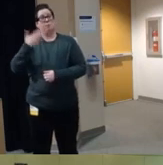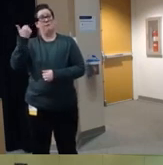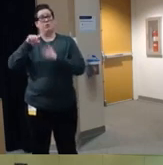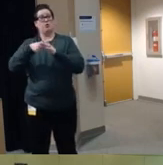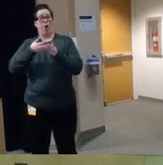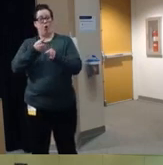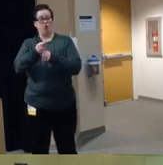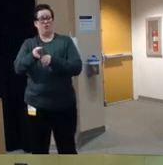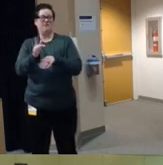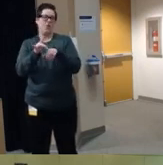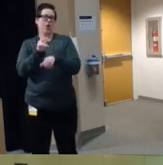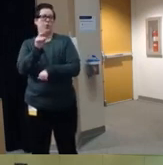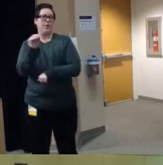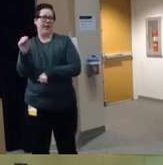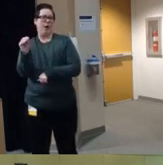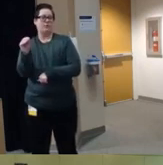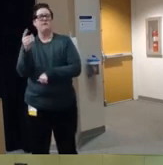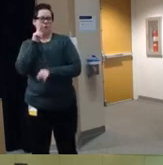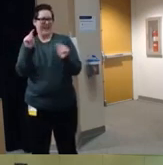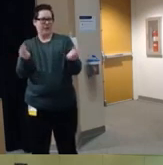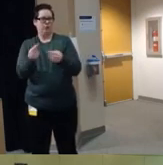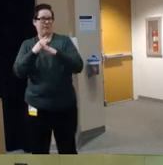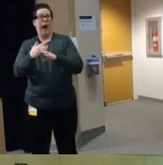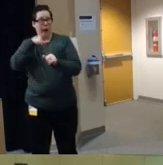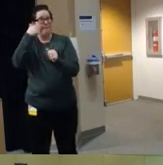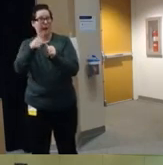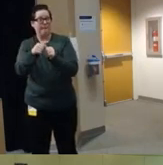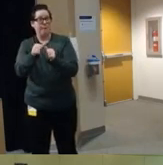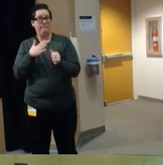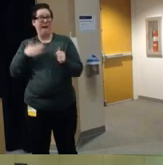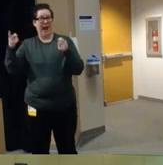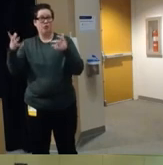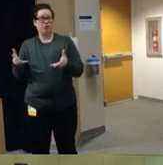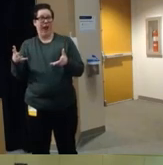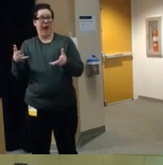early 2000s and injury prevention I remember my director just specifically saying to me like you